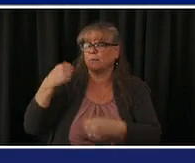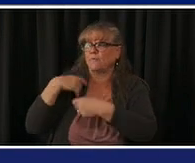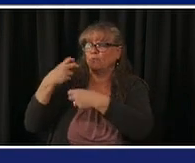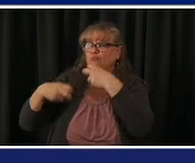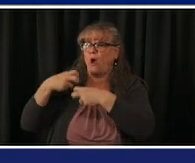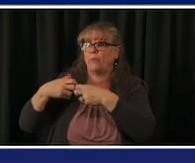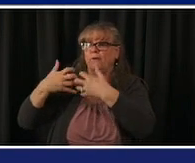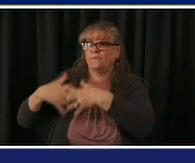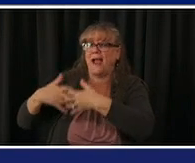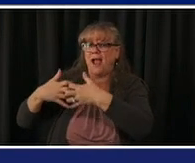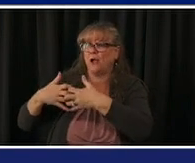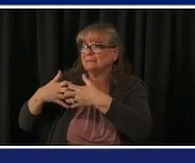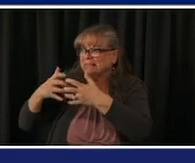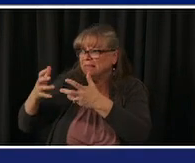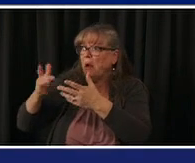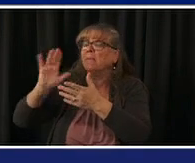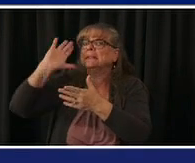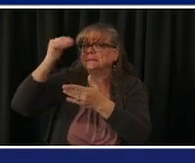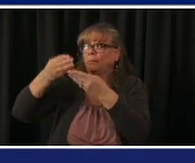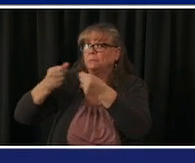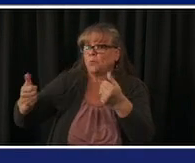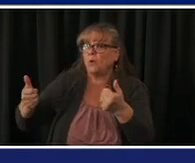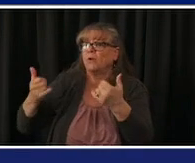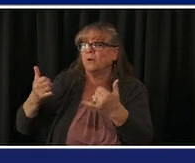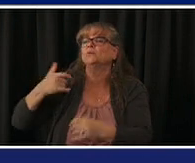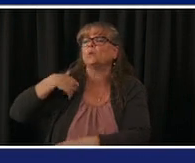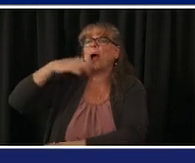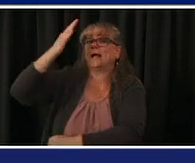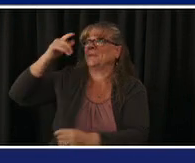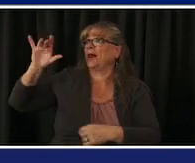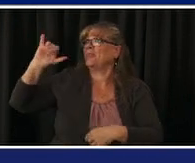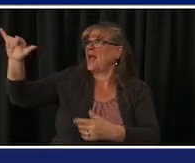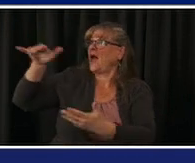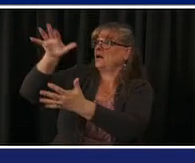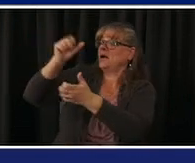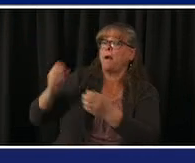johnson vaccine or their quantity to increase significantly and then that will also increase